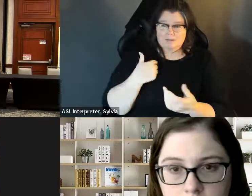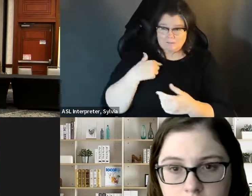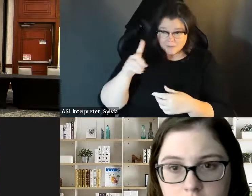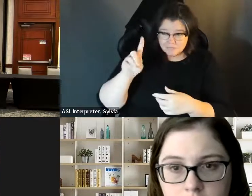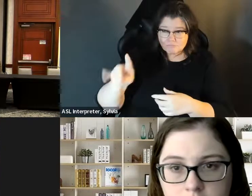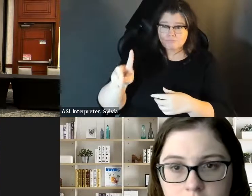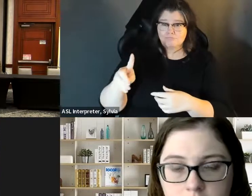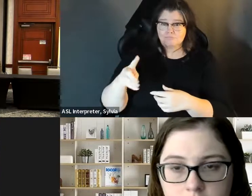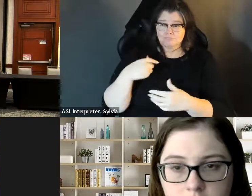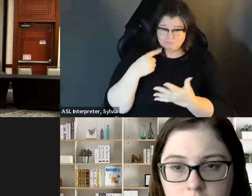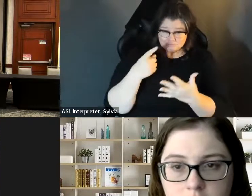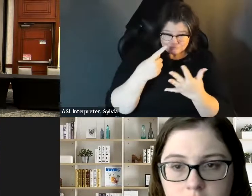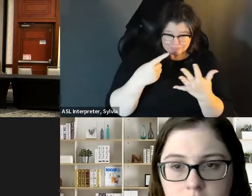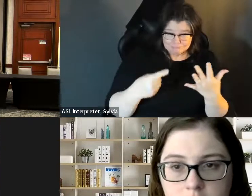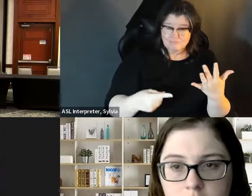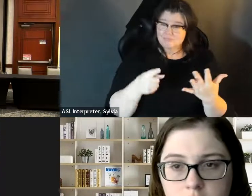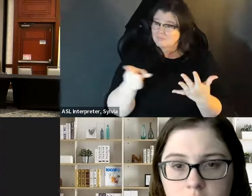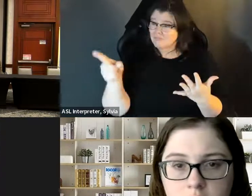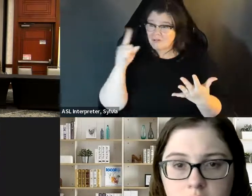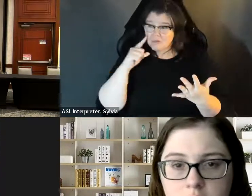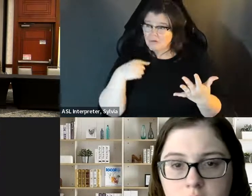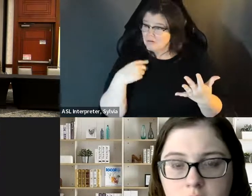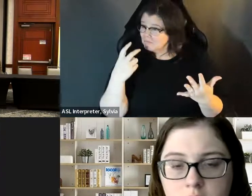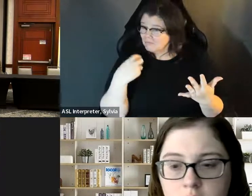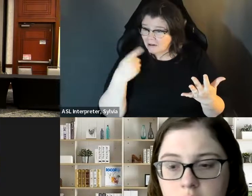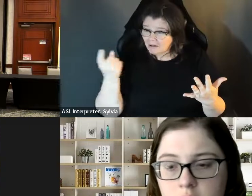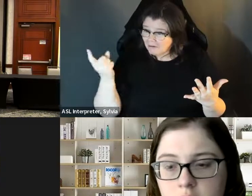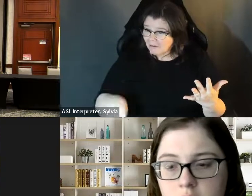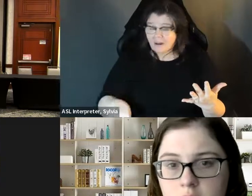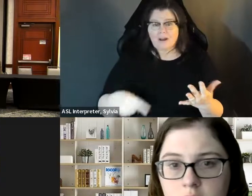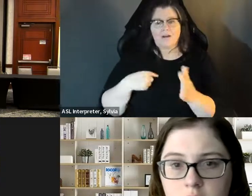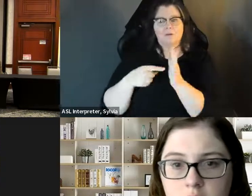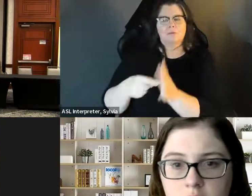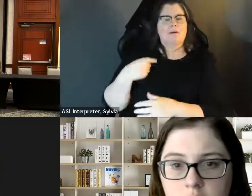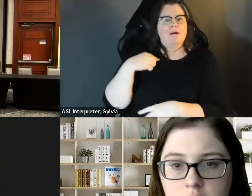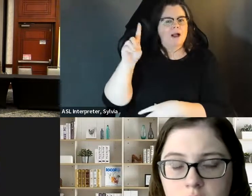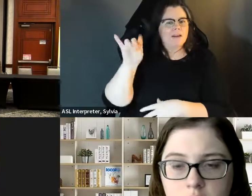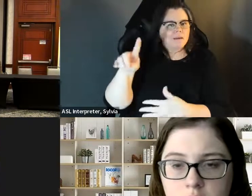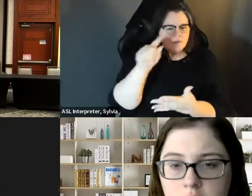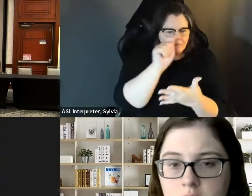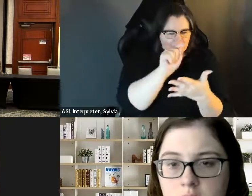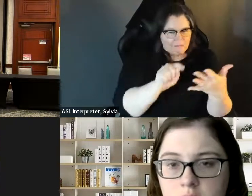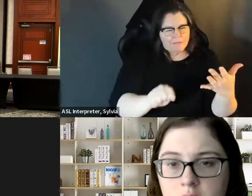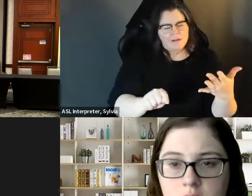basically talk about your history and what are the things that you've overcome. What are the things that What are the things that people told you you couldn't do still did.